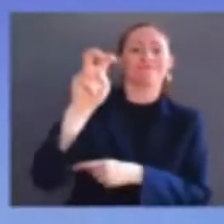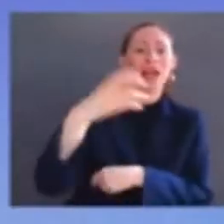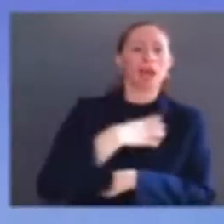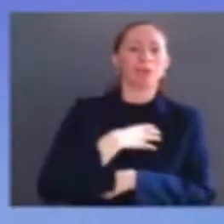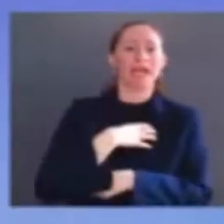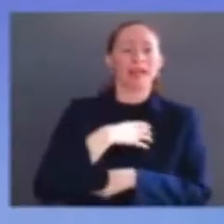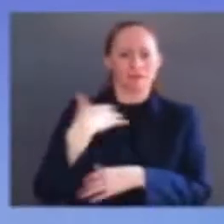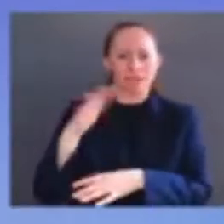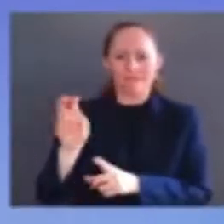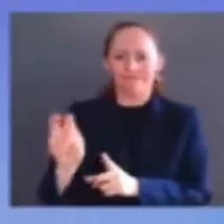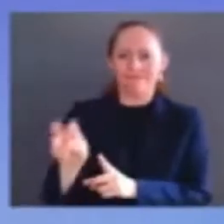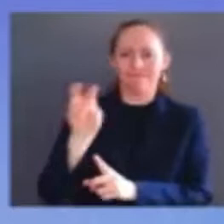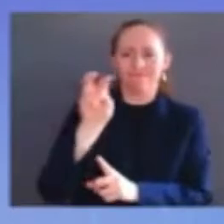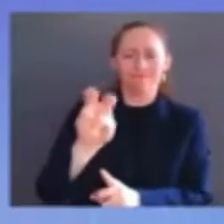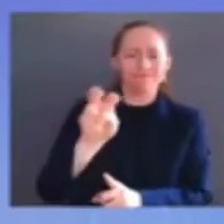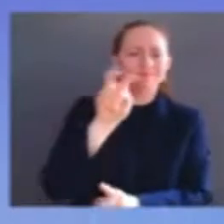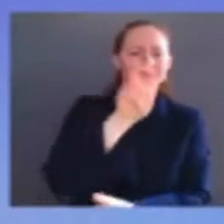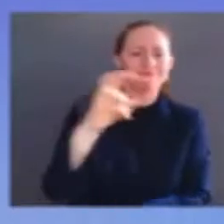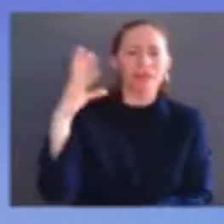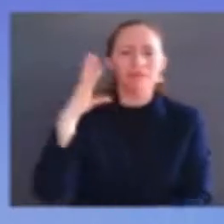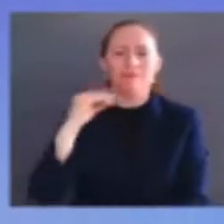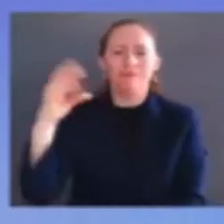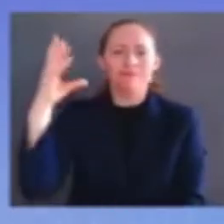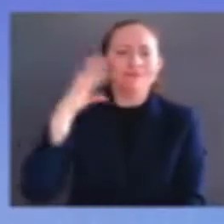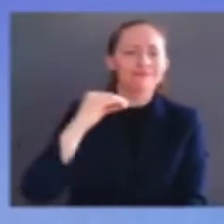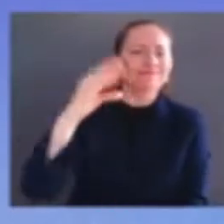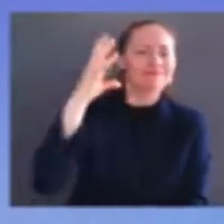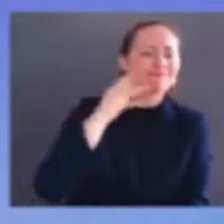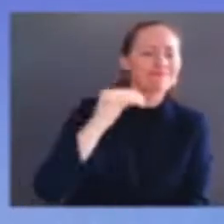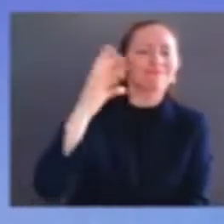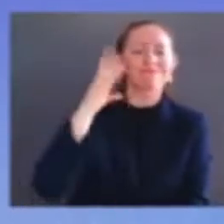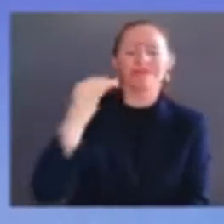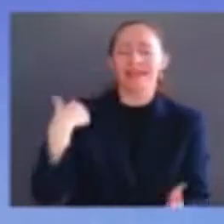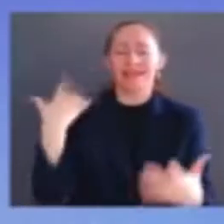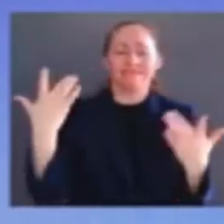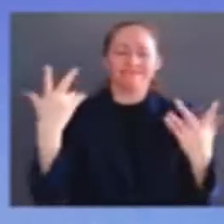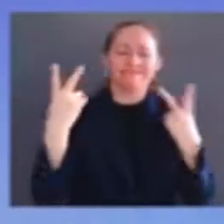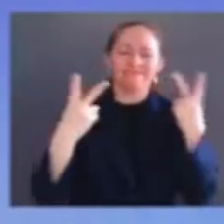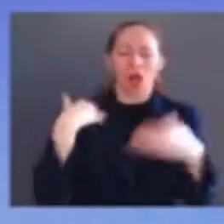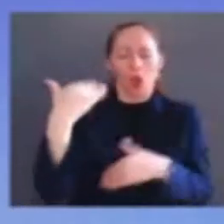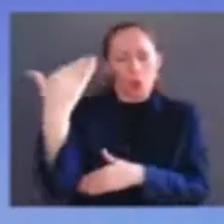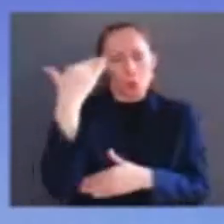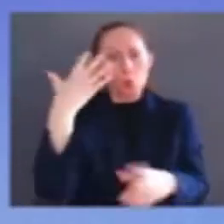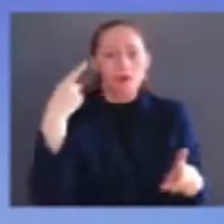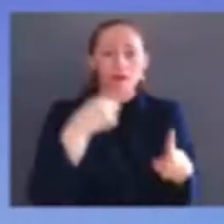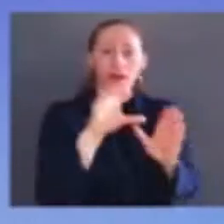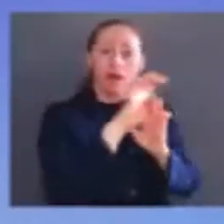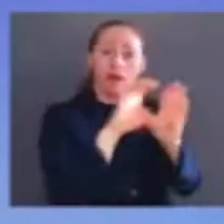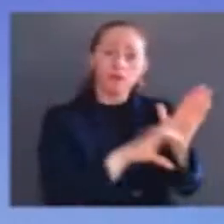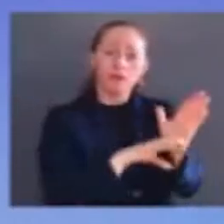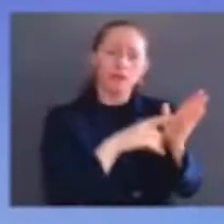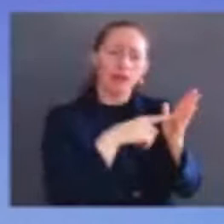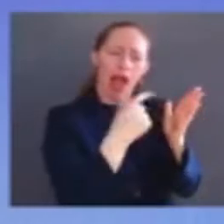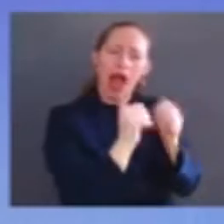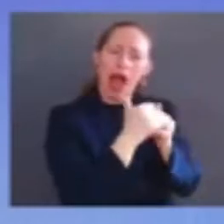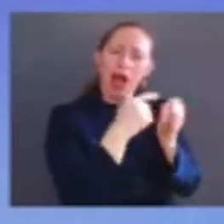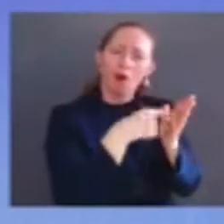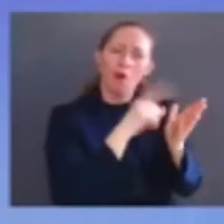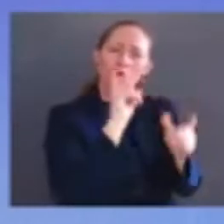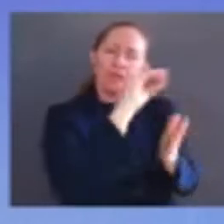is its design and that the framers entrusted the judicial branch with the crucial but limited role